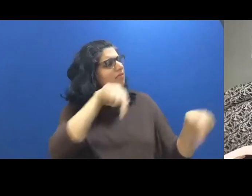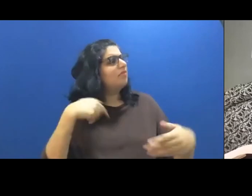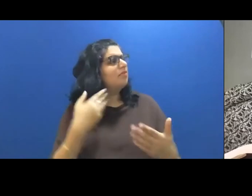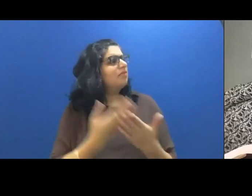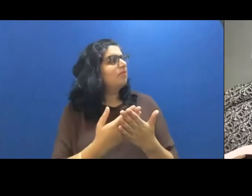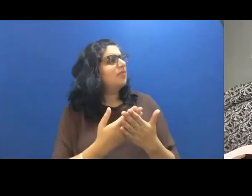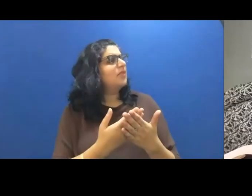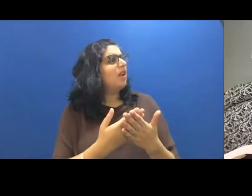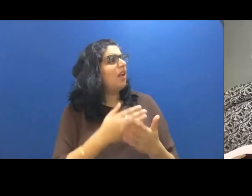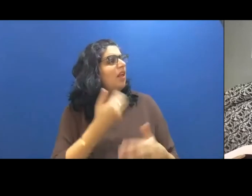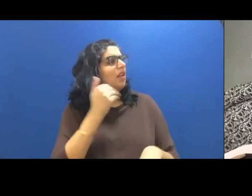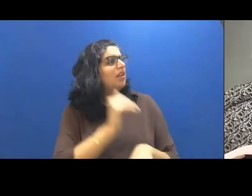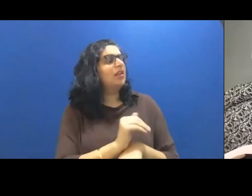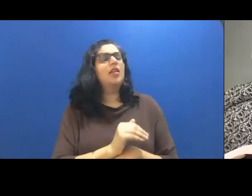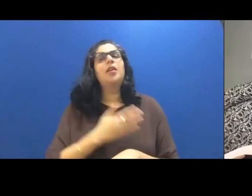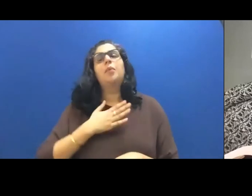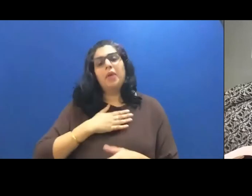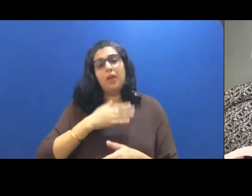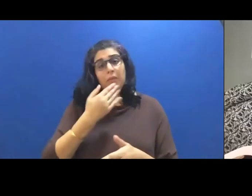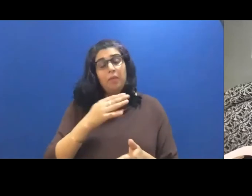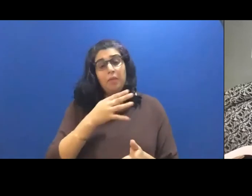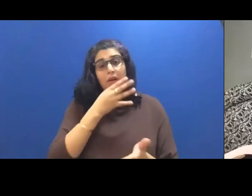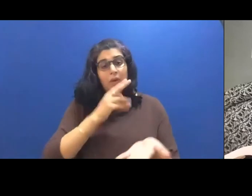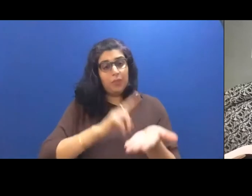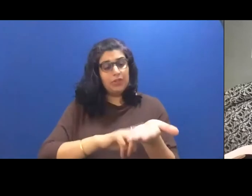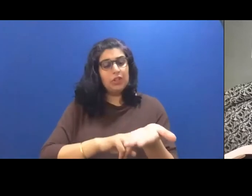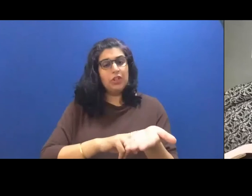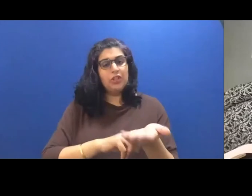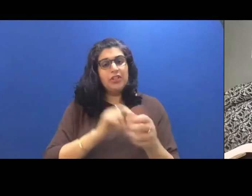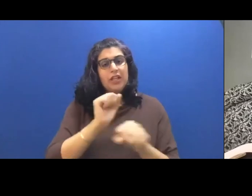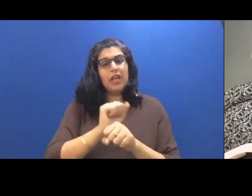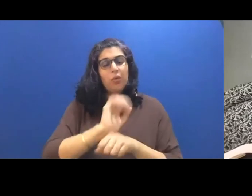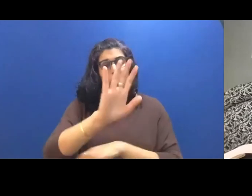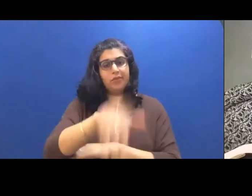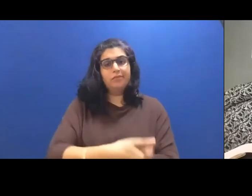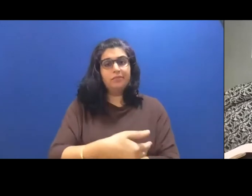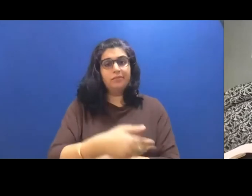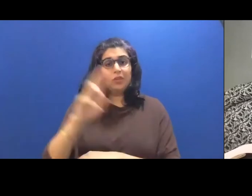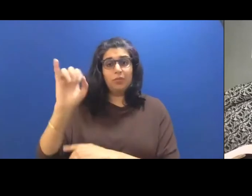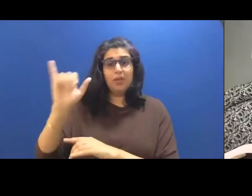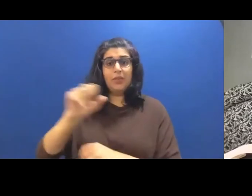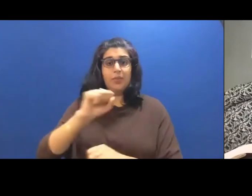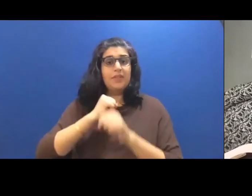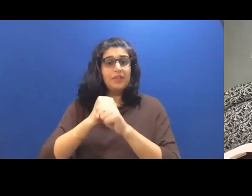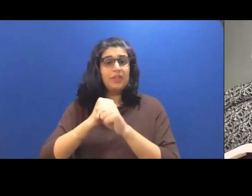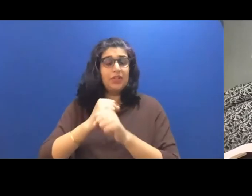My mom was a nurse and worked night shifts a lot. Ray was a security guard so sometimes